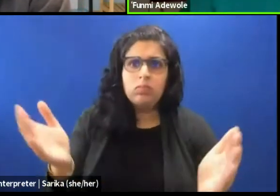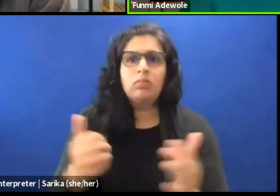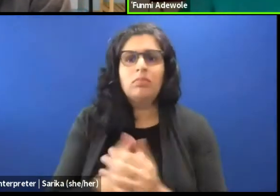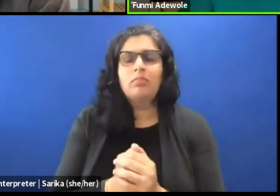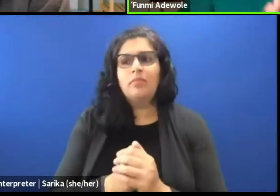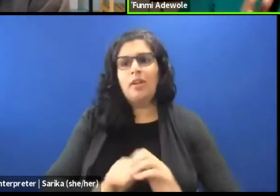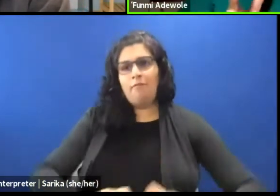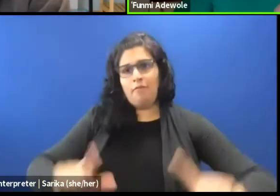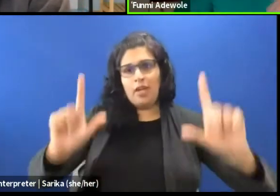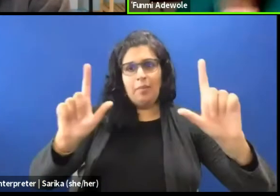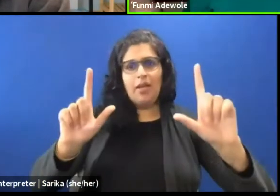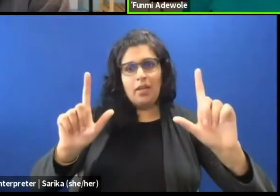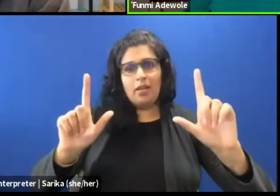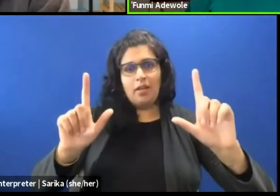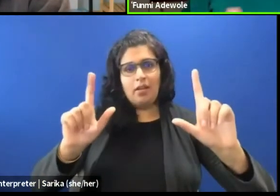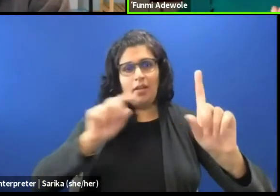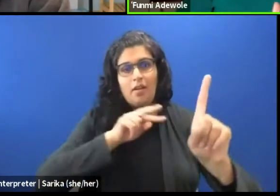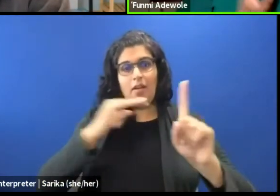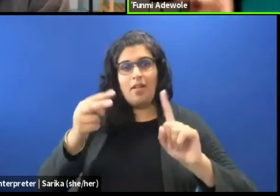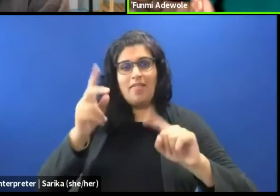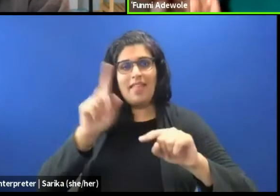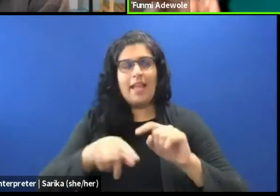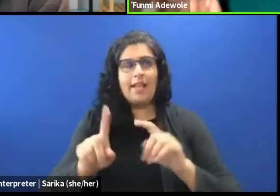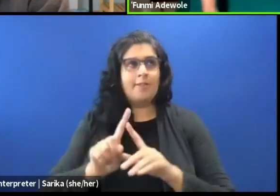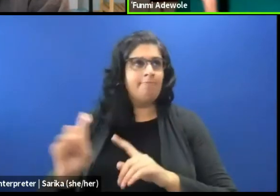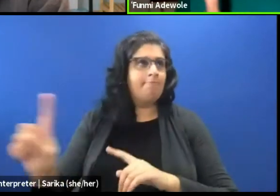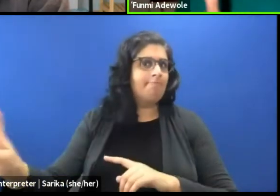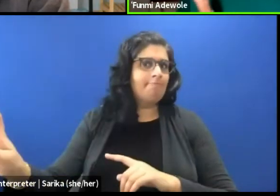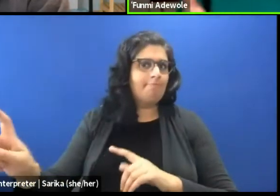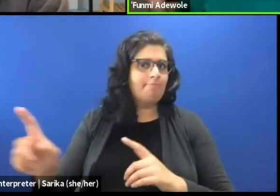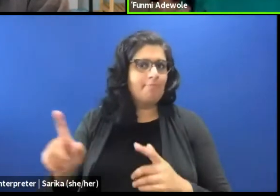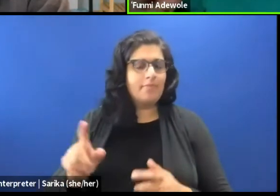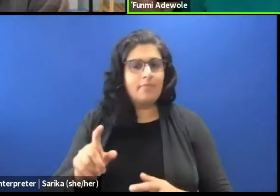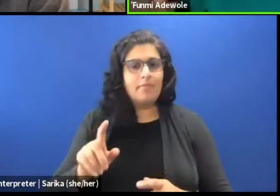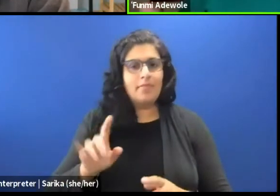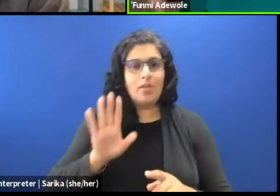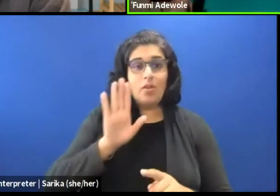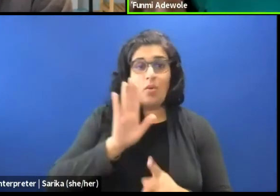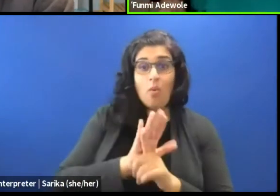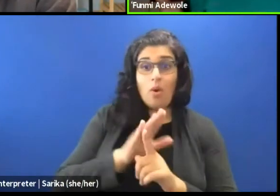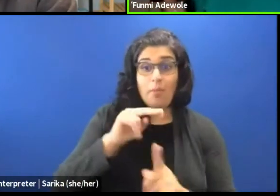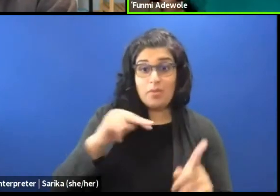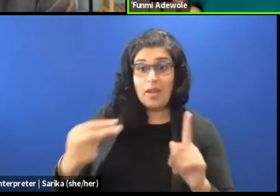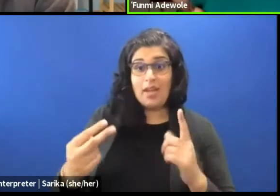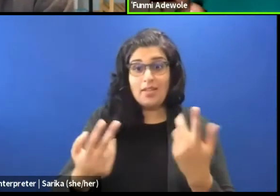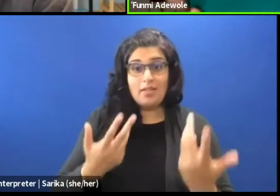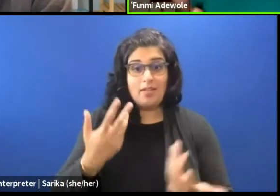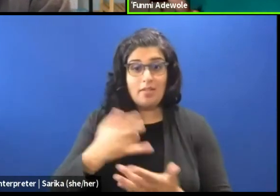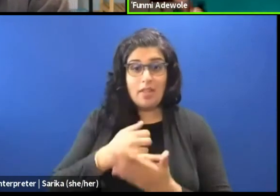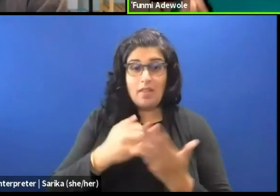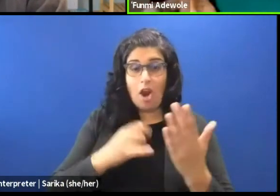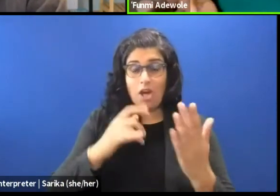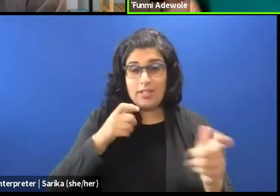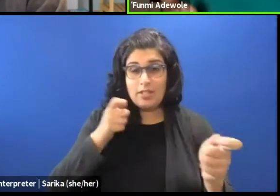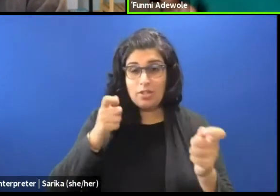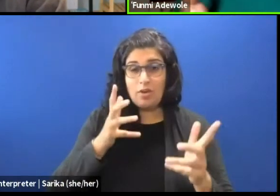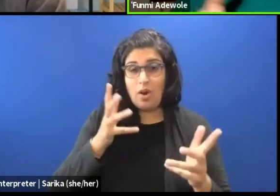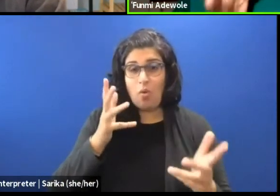that they can't escape, you know, the perspective that the may be the artistic director wants to put forward.